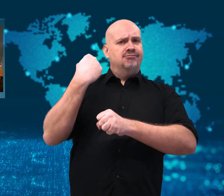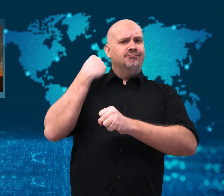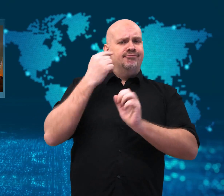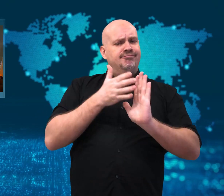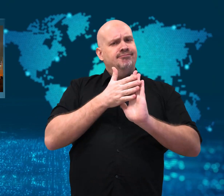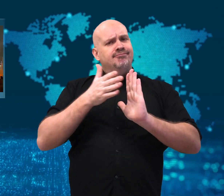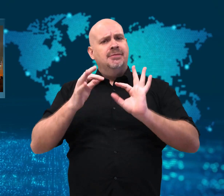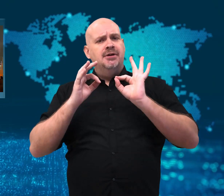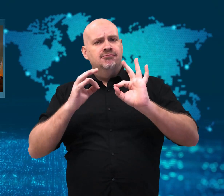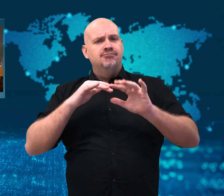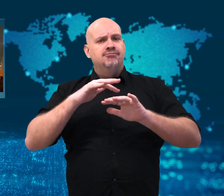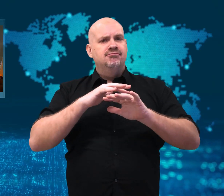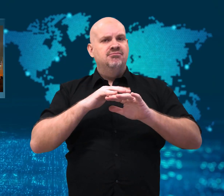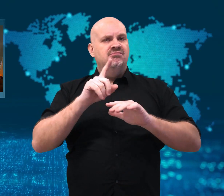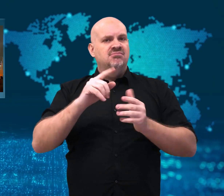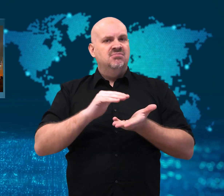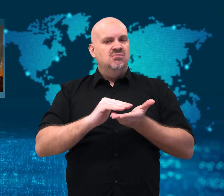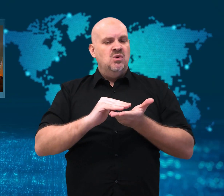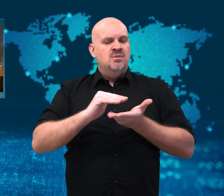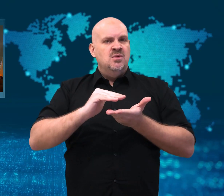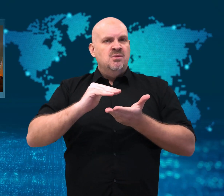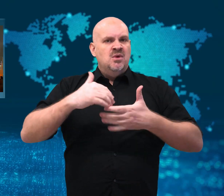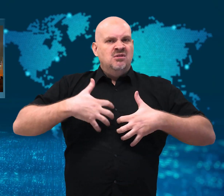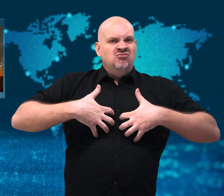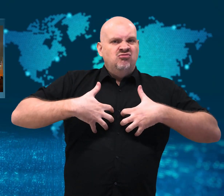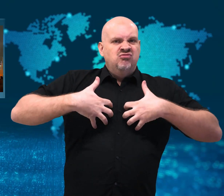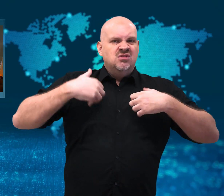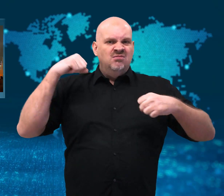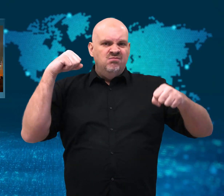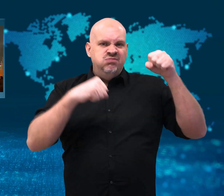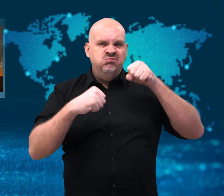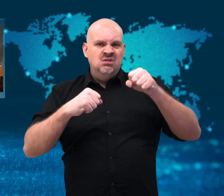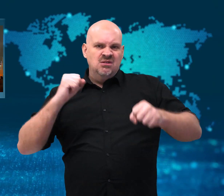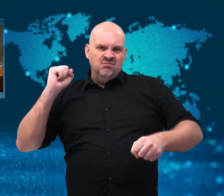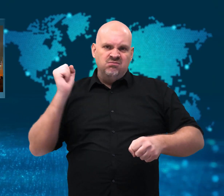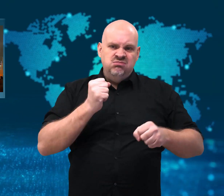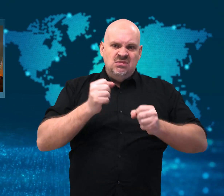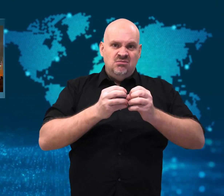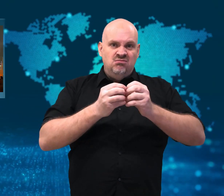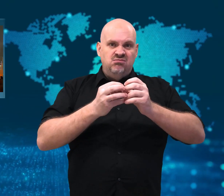In the last month, at least 225 people have